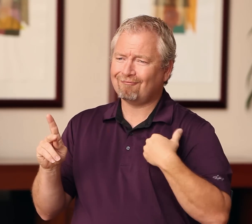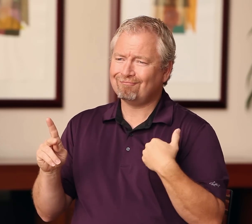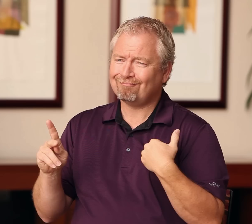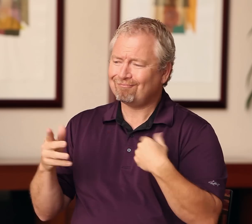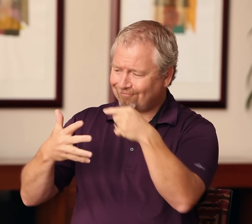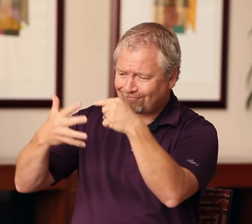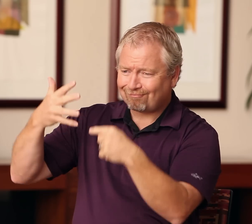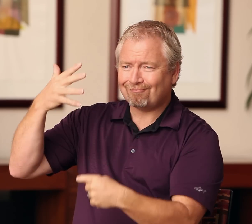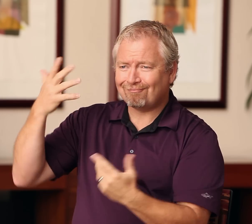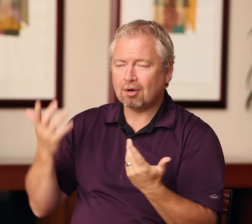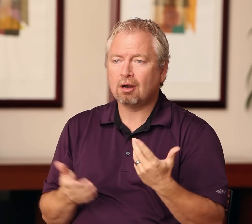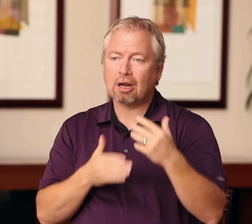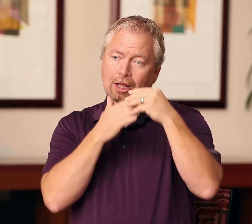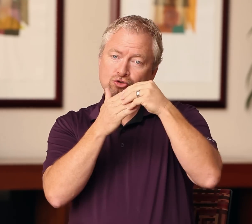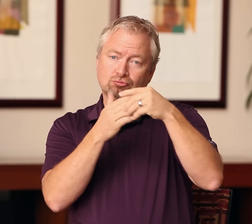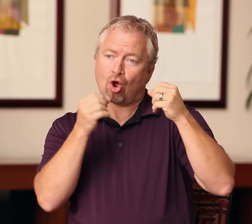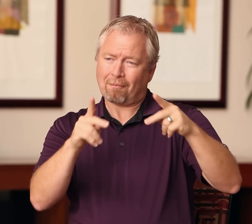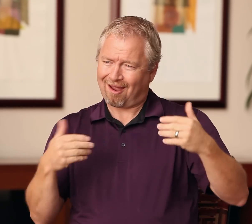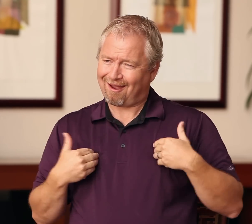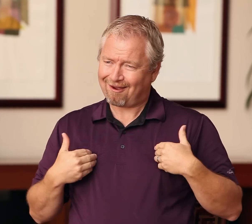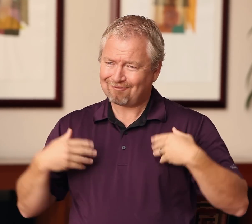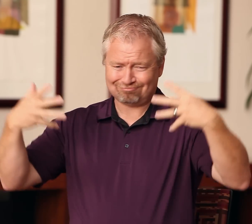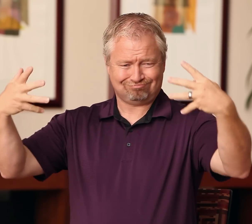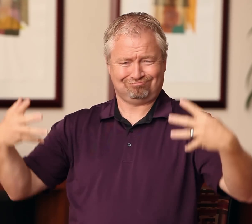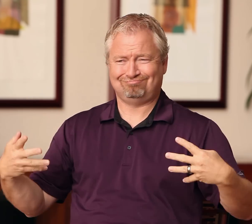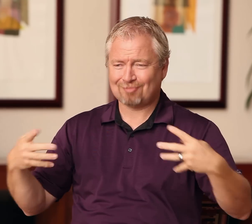There are also a number of opportunities for leadership.